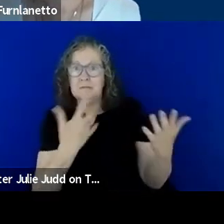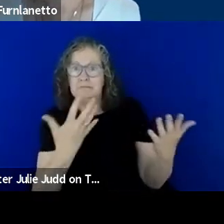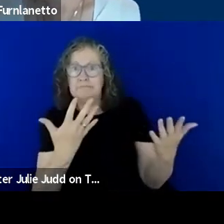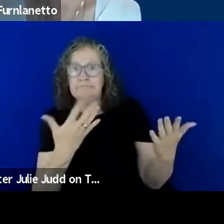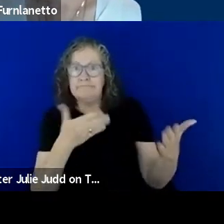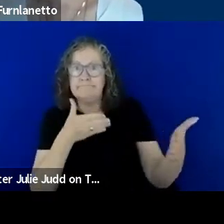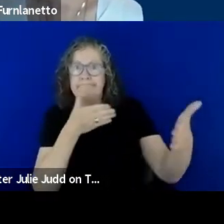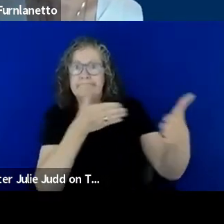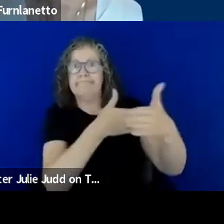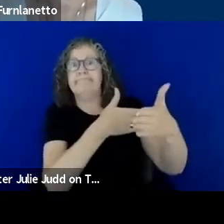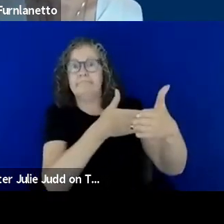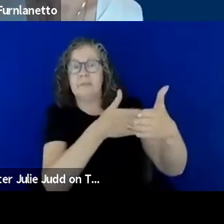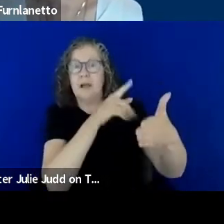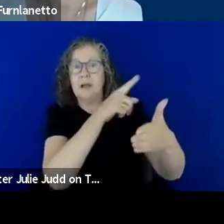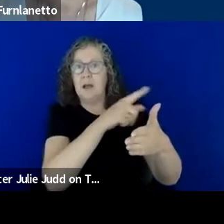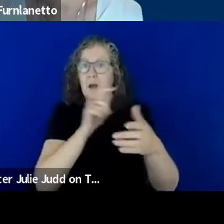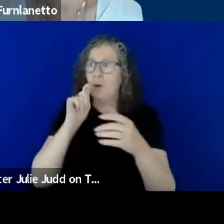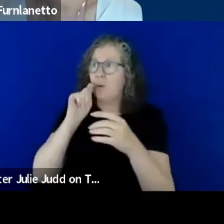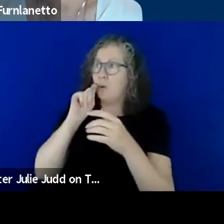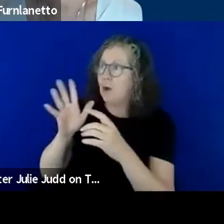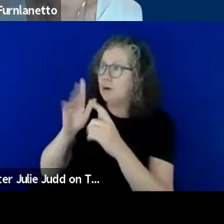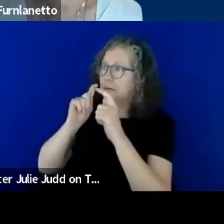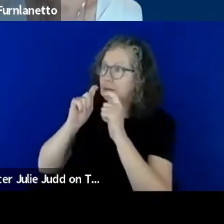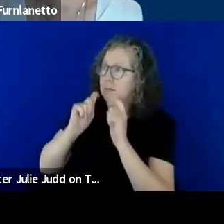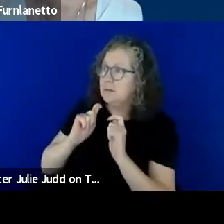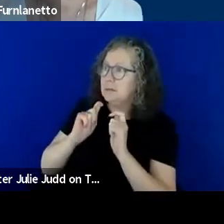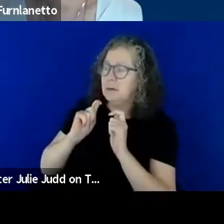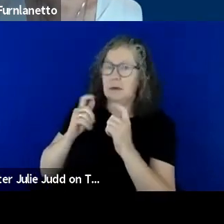and if they're not willing to pull it down then how do you navigate that,